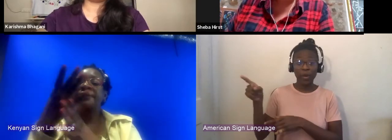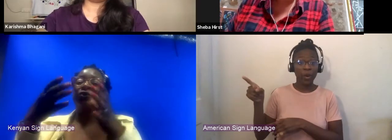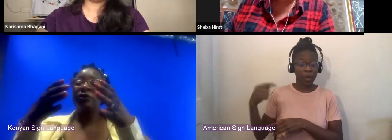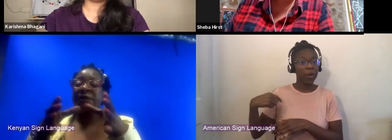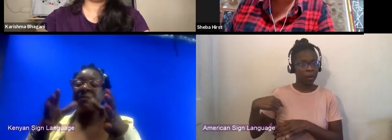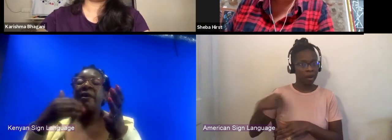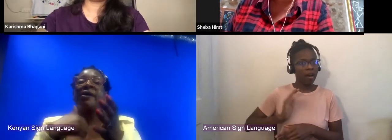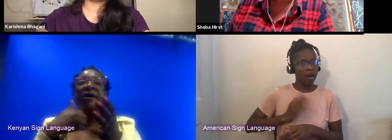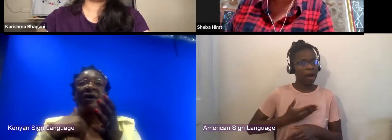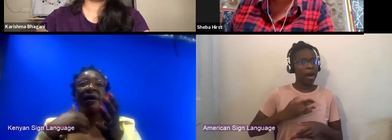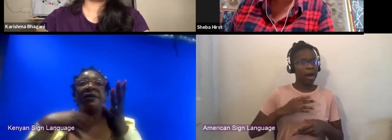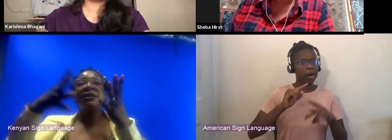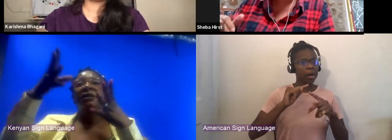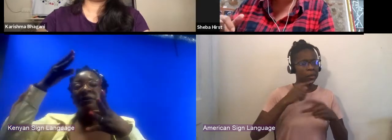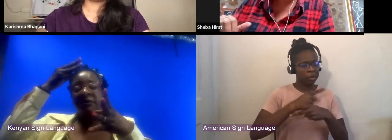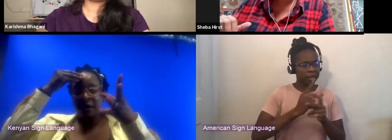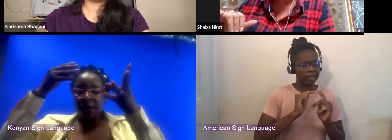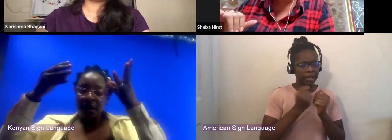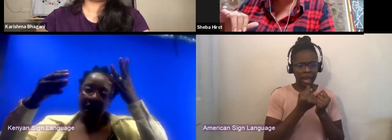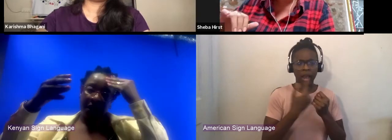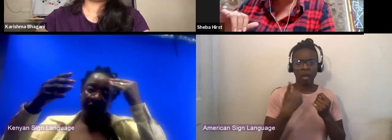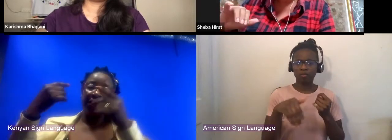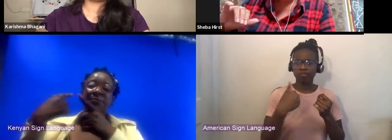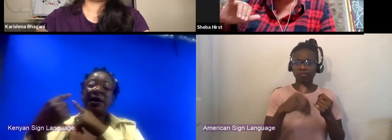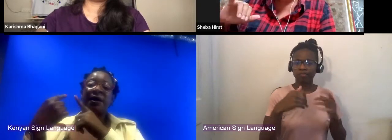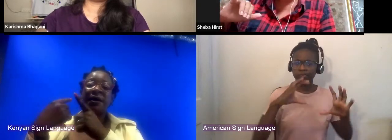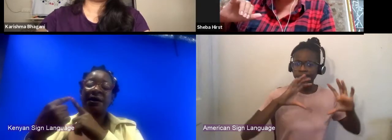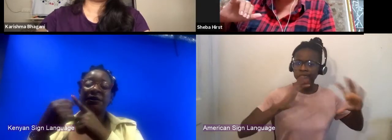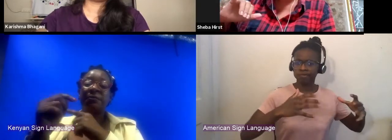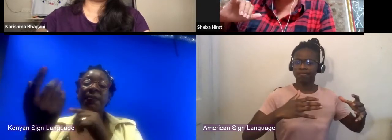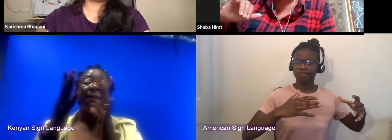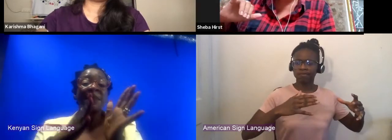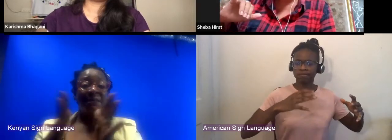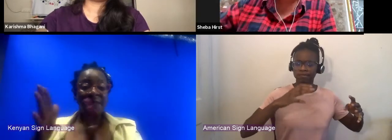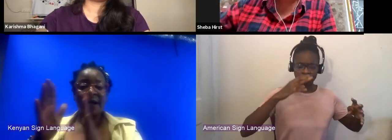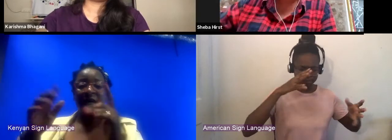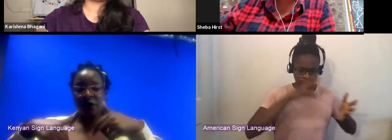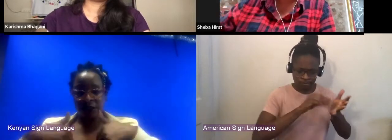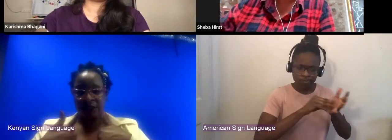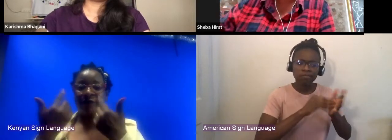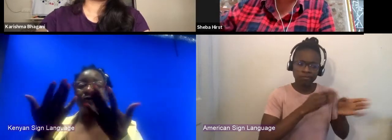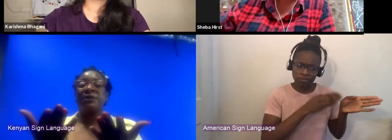experience by just, preparing ourselves to present in that space.